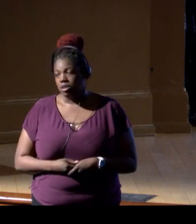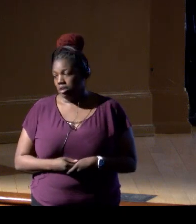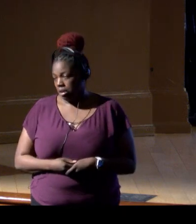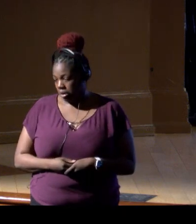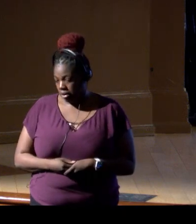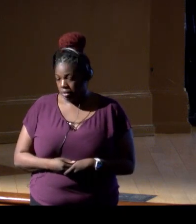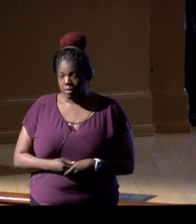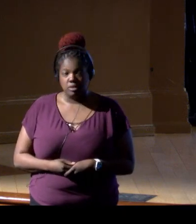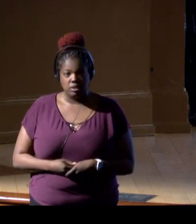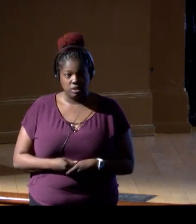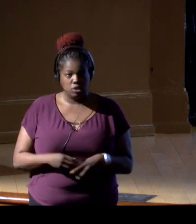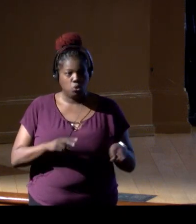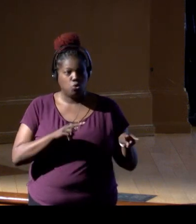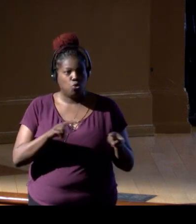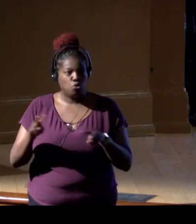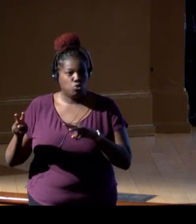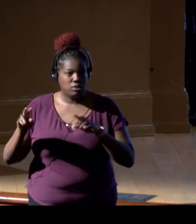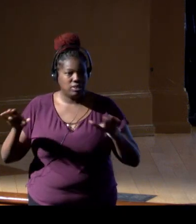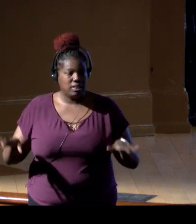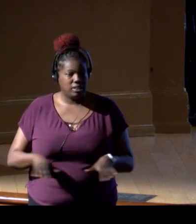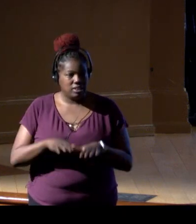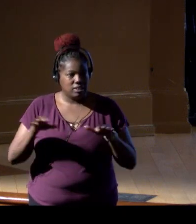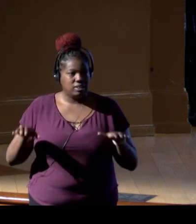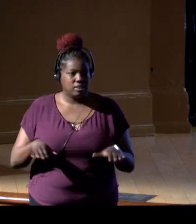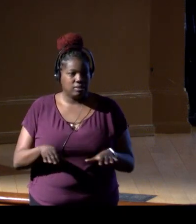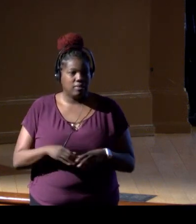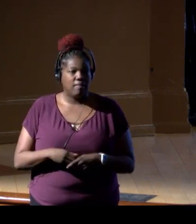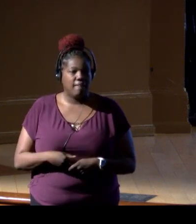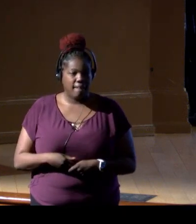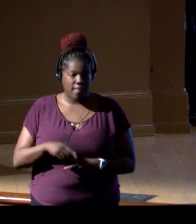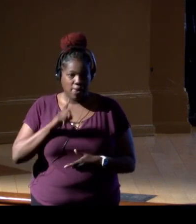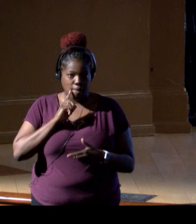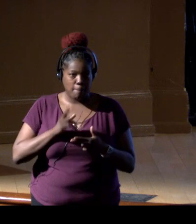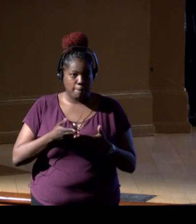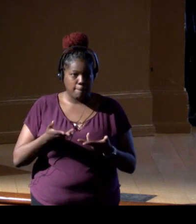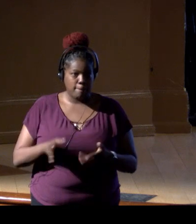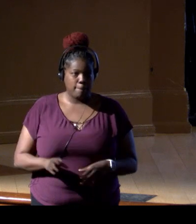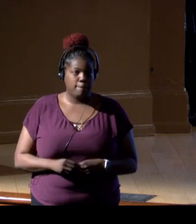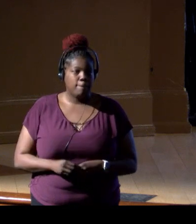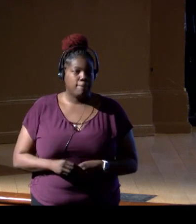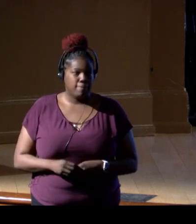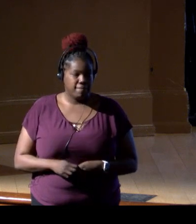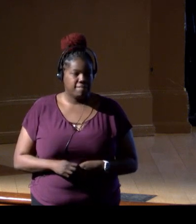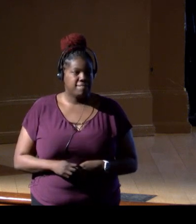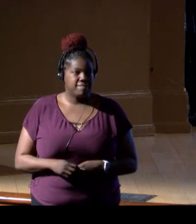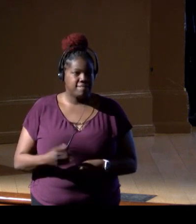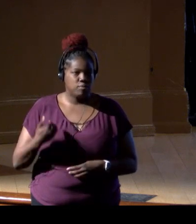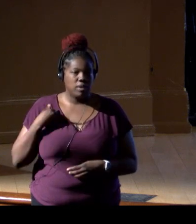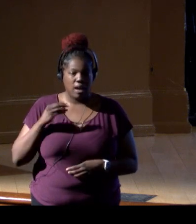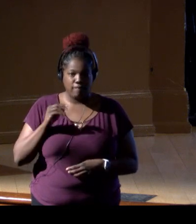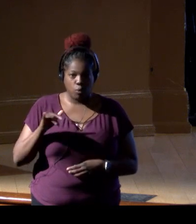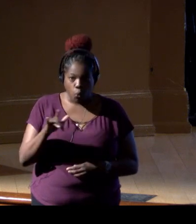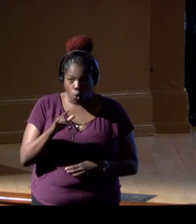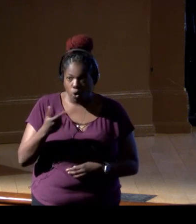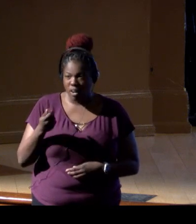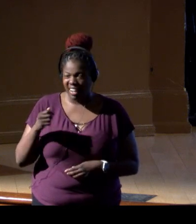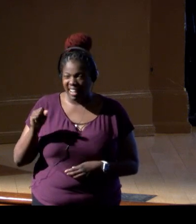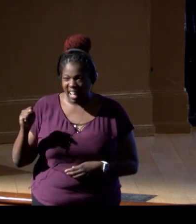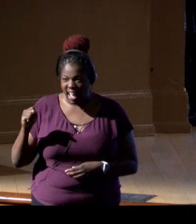to oversee these activities, and these activities, like I mentioned are we have oil and gas, we have marine minerals,